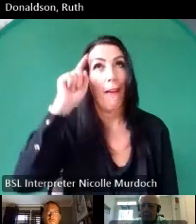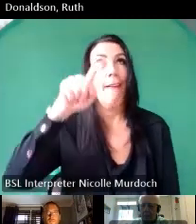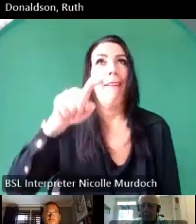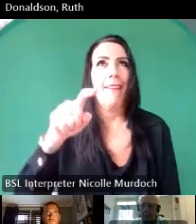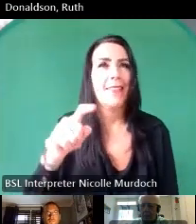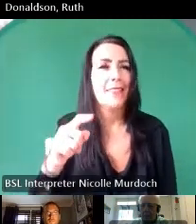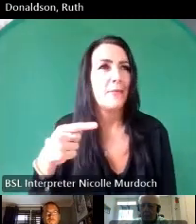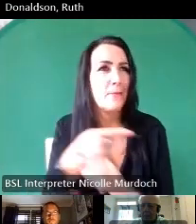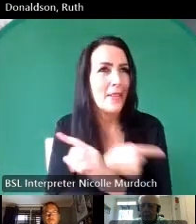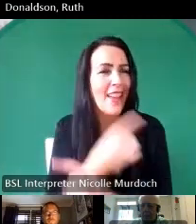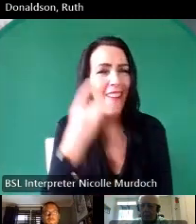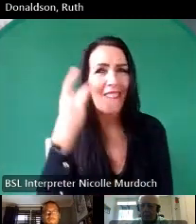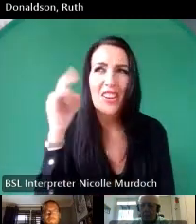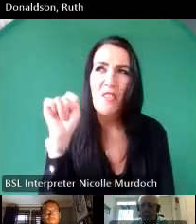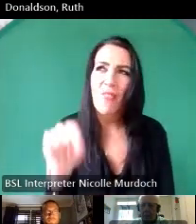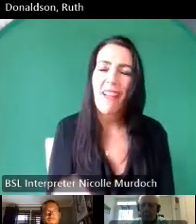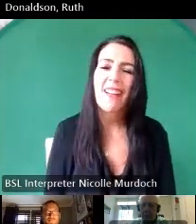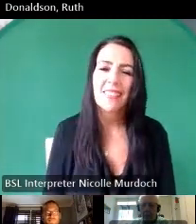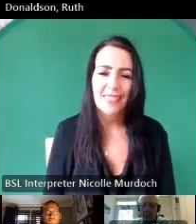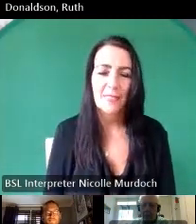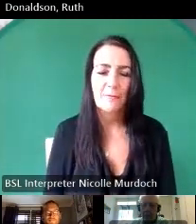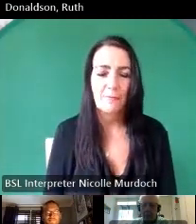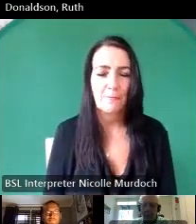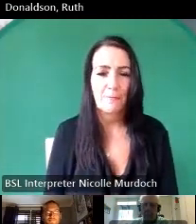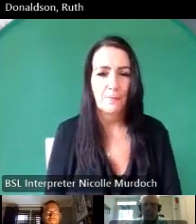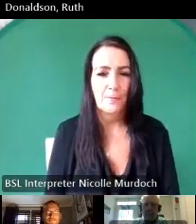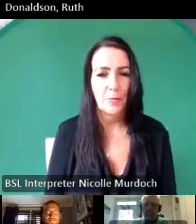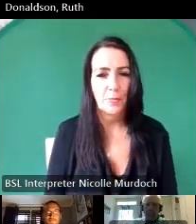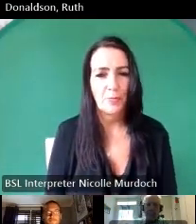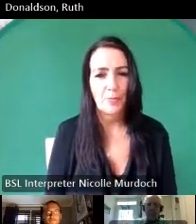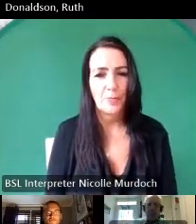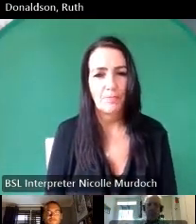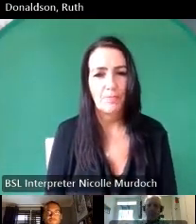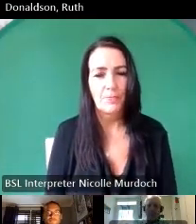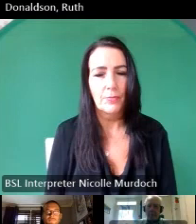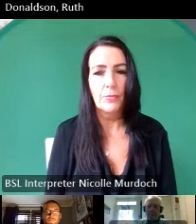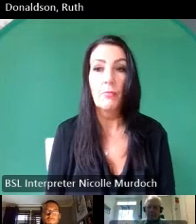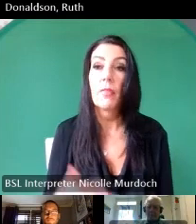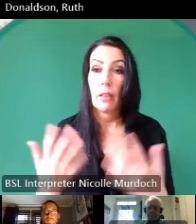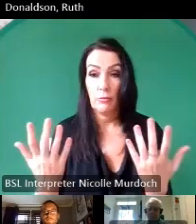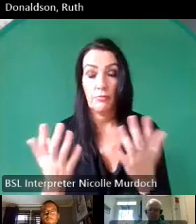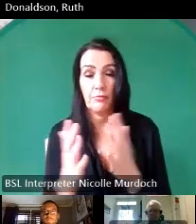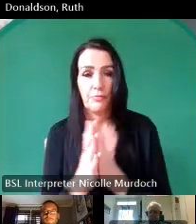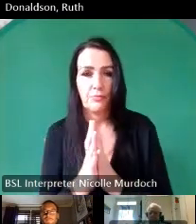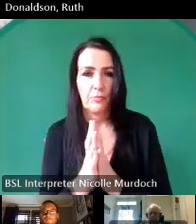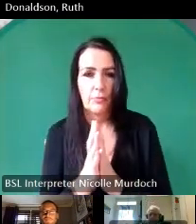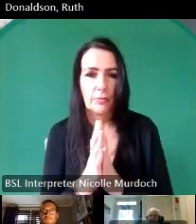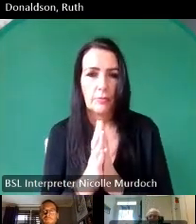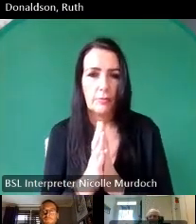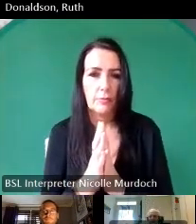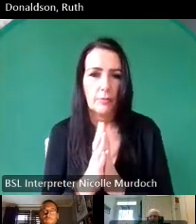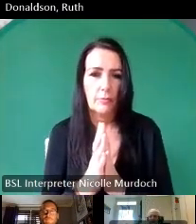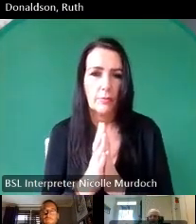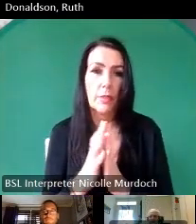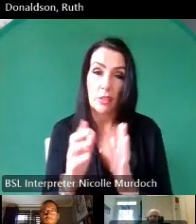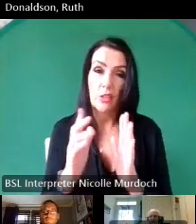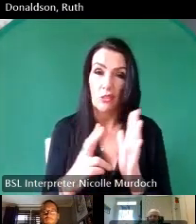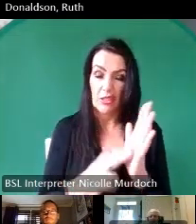kind of forgotten about that that period so in this in this moment Nick is uncovering memories